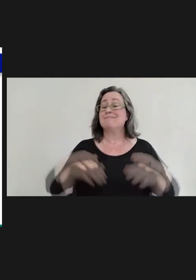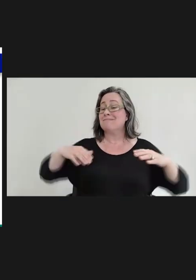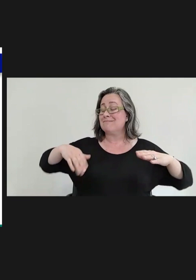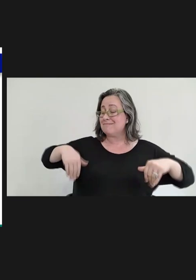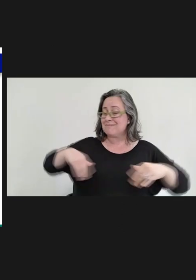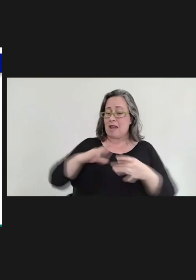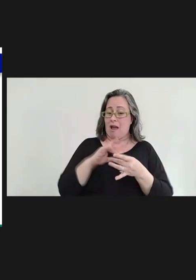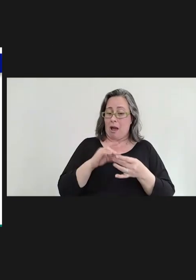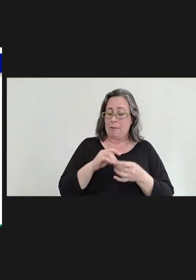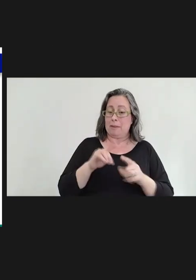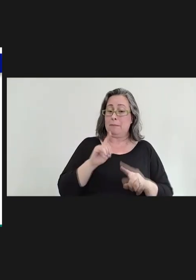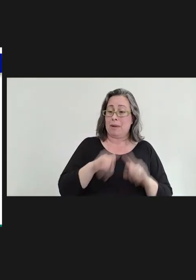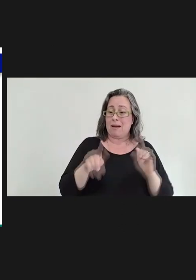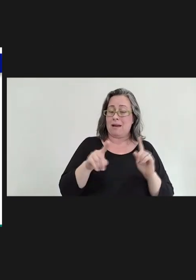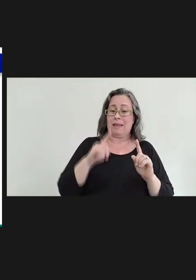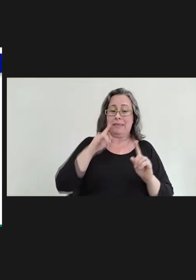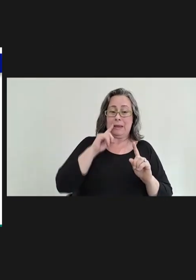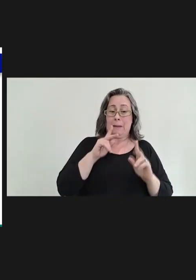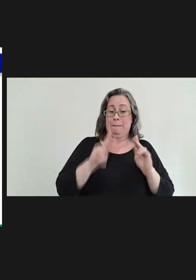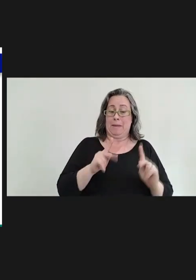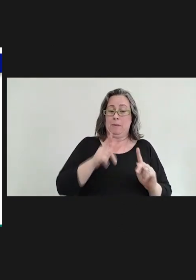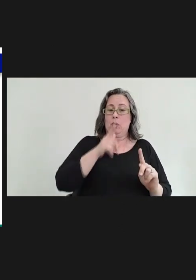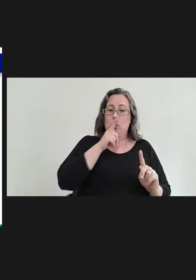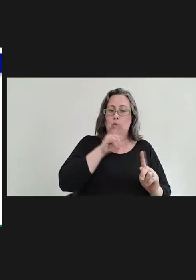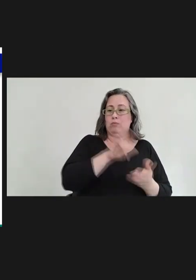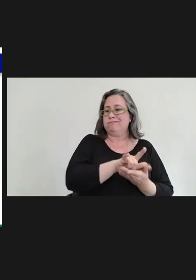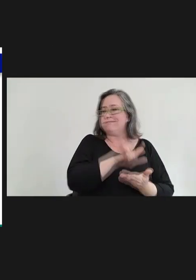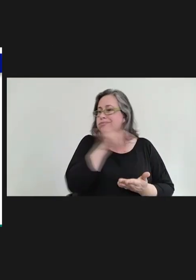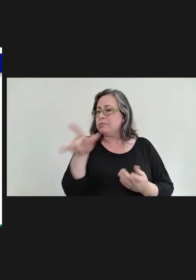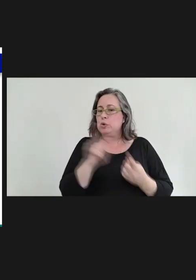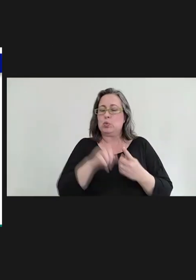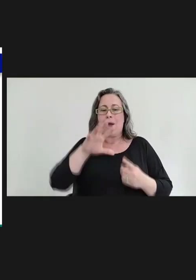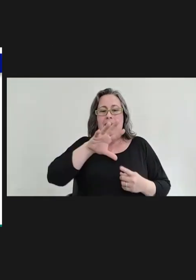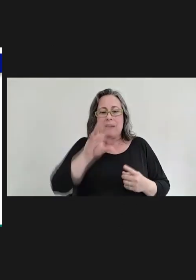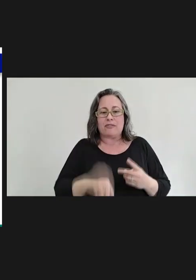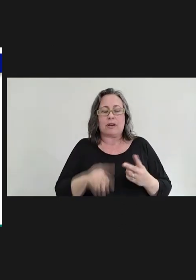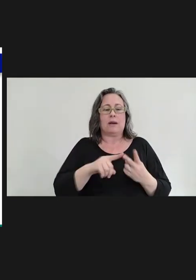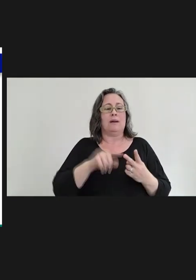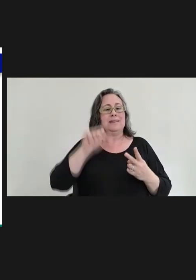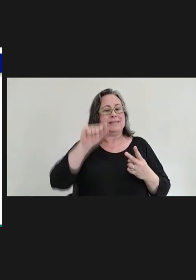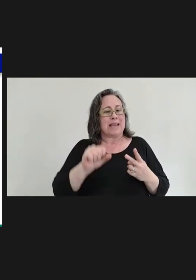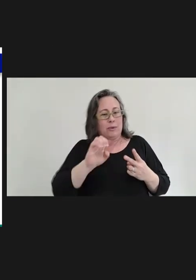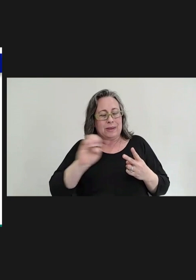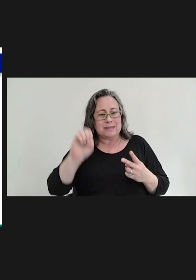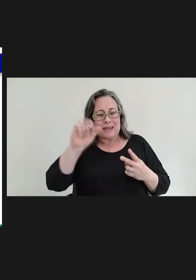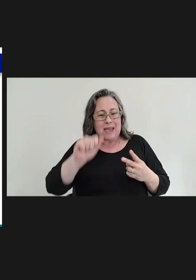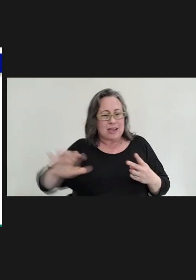traveling to, let's say, Africa or Southeast Asia may go to travel clinics and make sure they're up